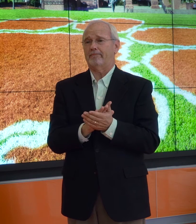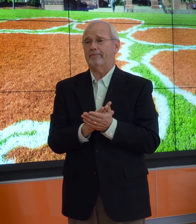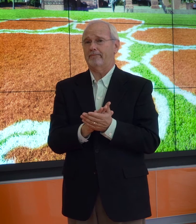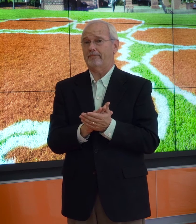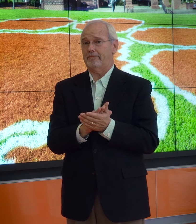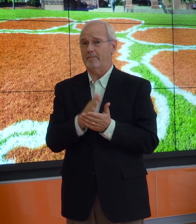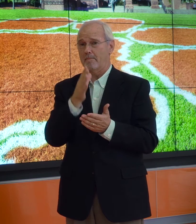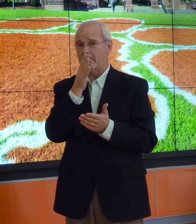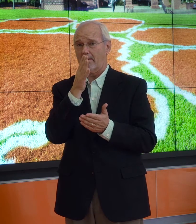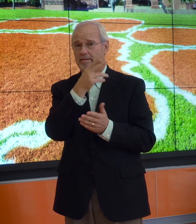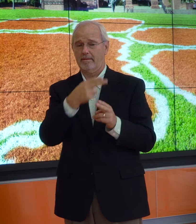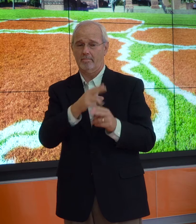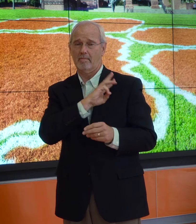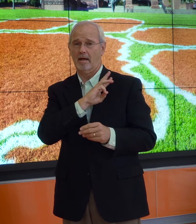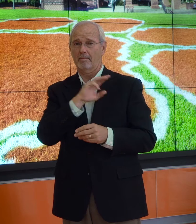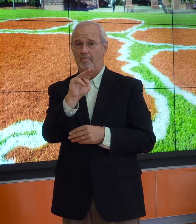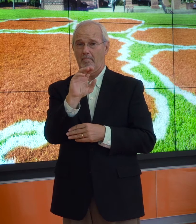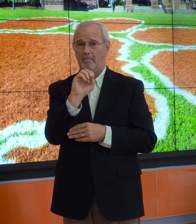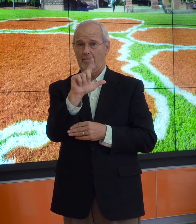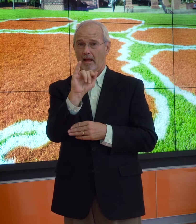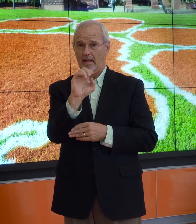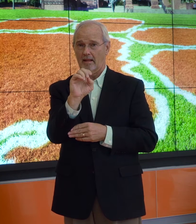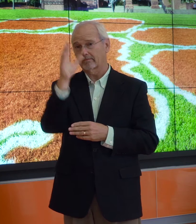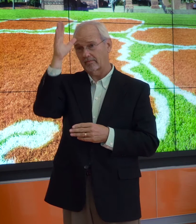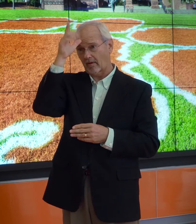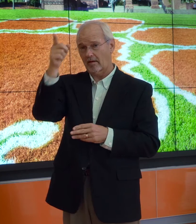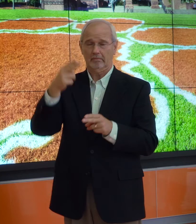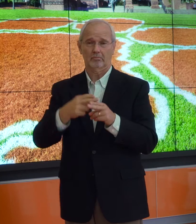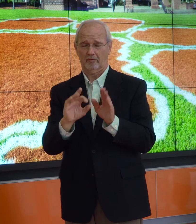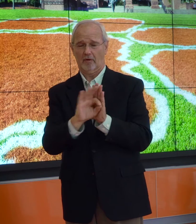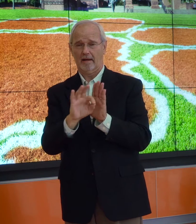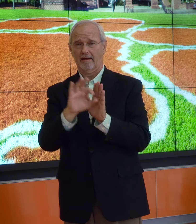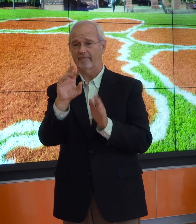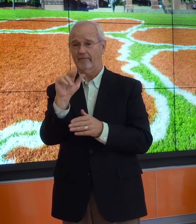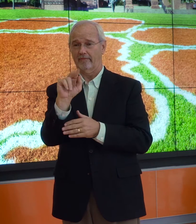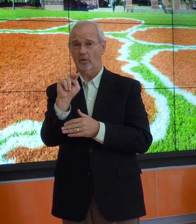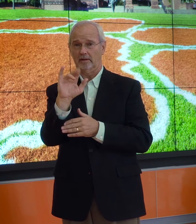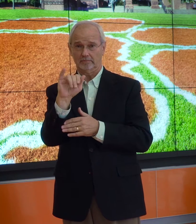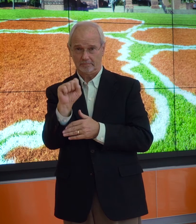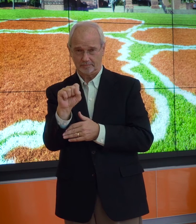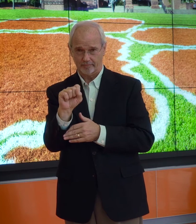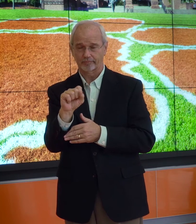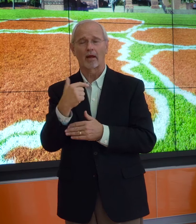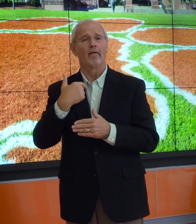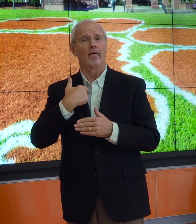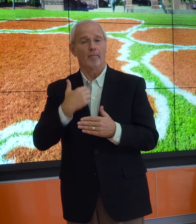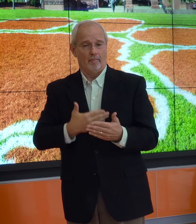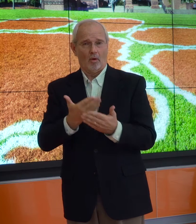My mother's name was Mollie and my father's name was Francis.